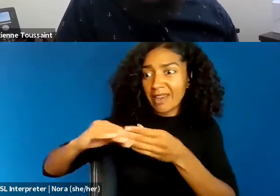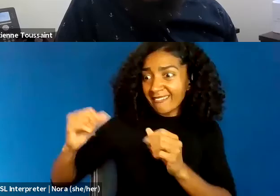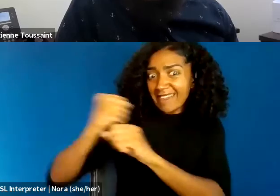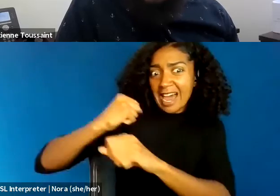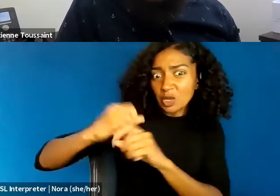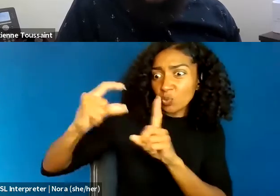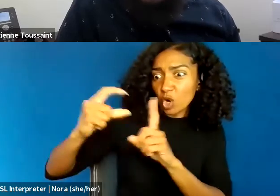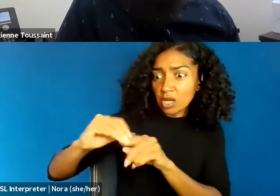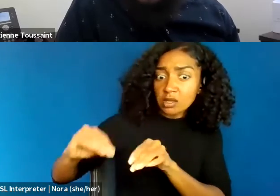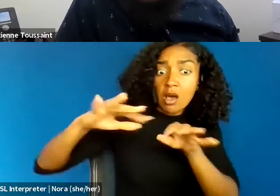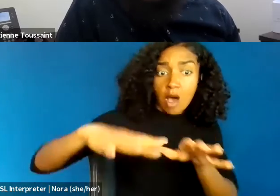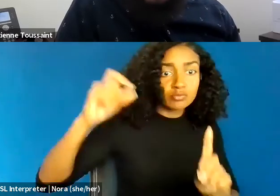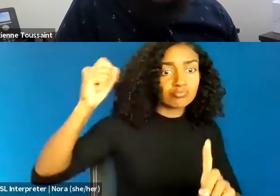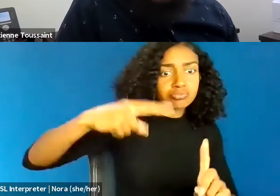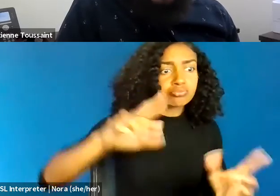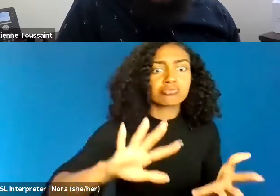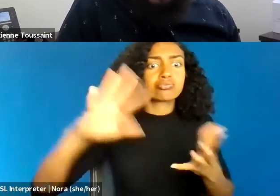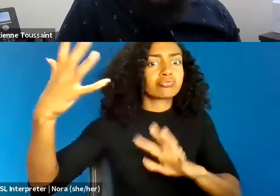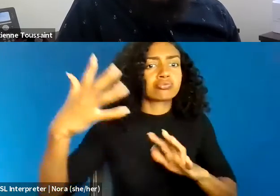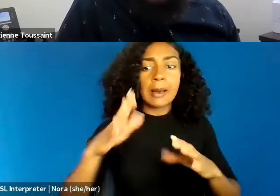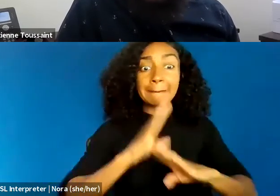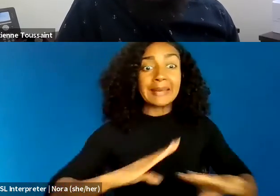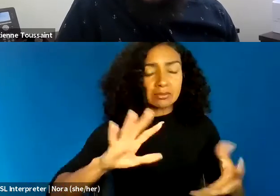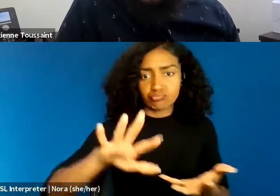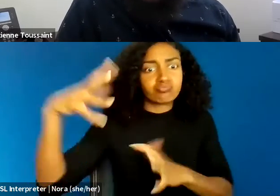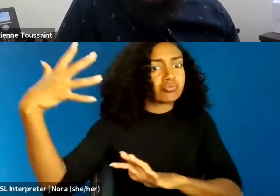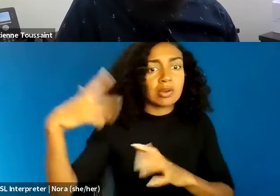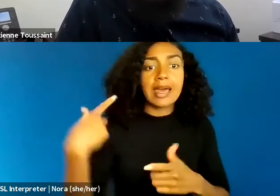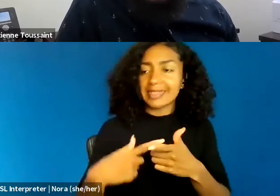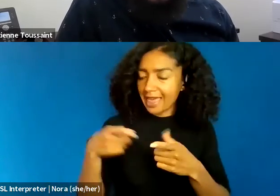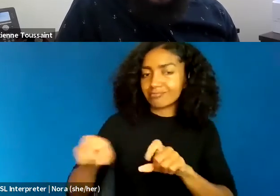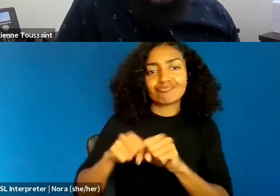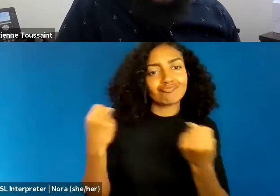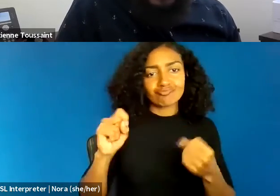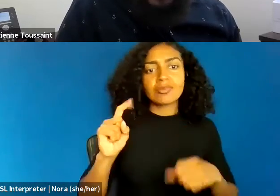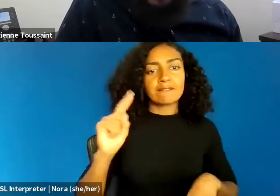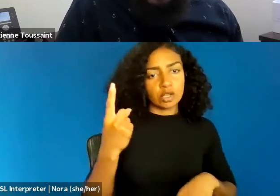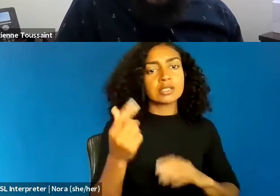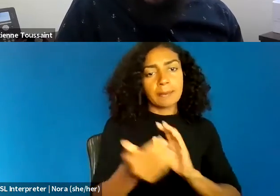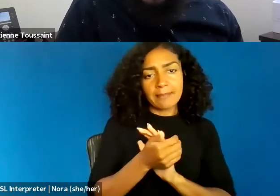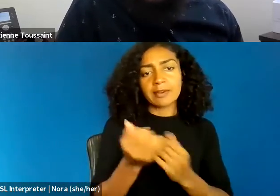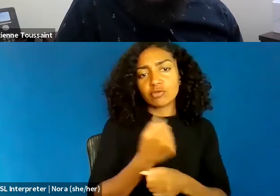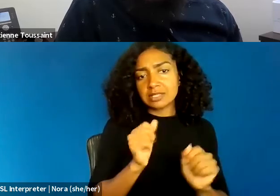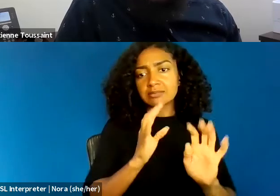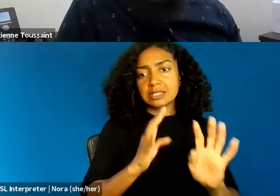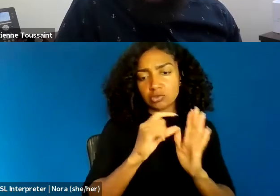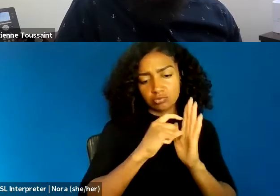and consequently they were deemed unprotected speech under the First Amendment's freedom of speech clause. The court considered Chaplinsky's words,